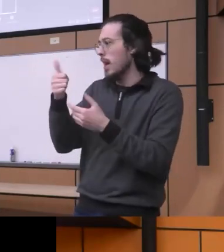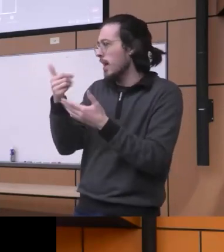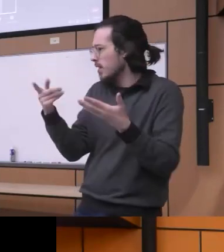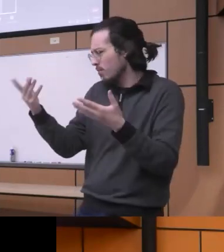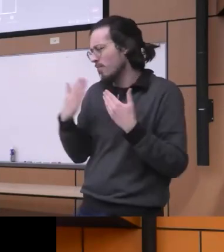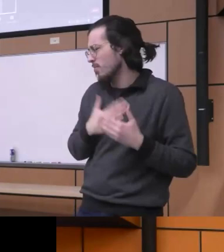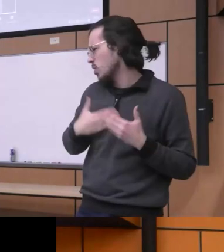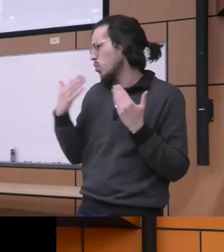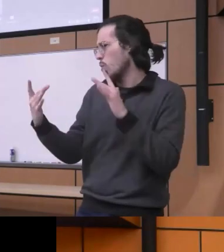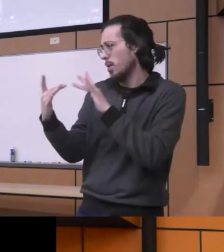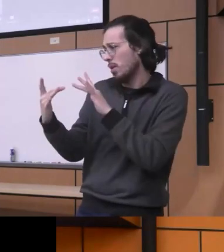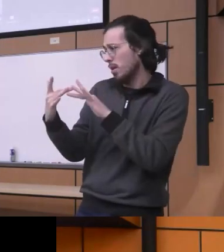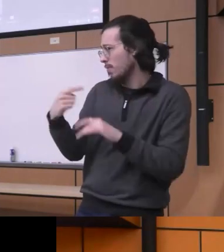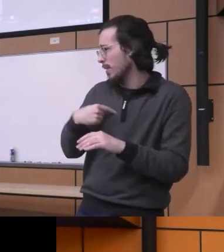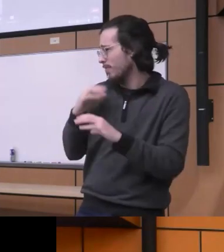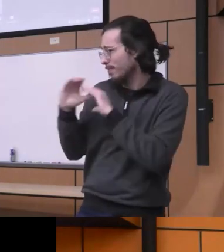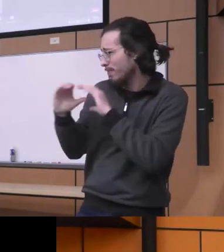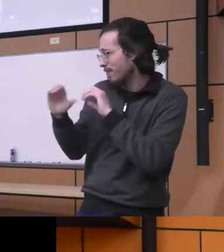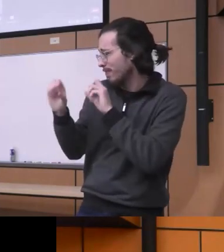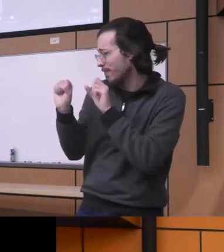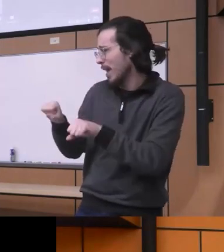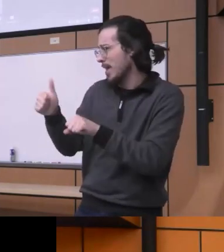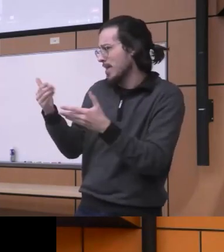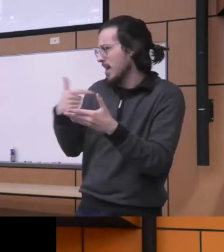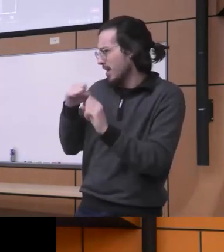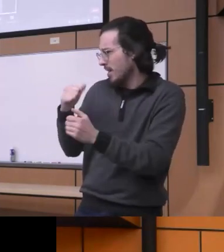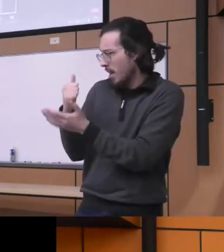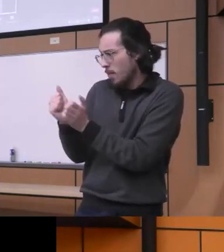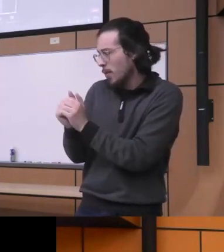reach out and have a conversation anything I could help with you know it's great to